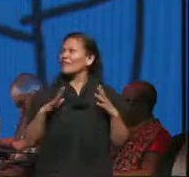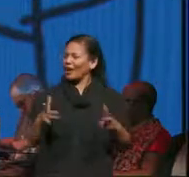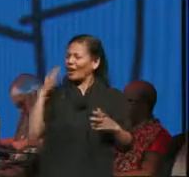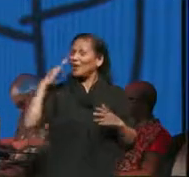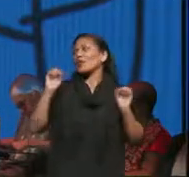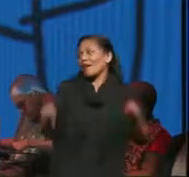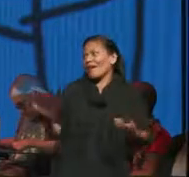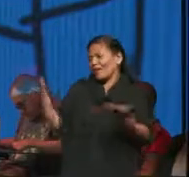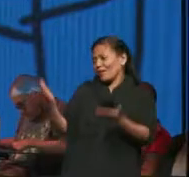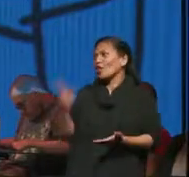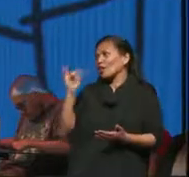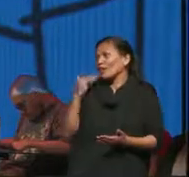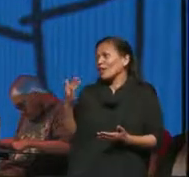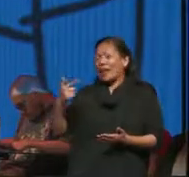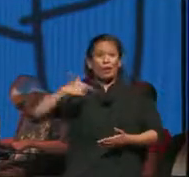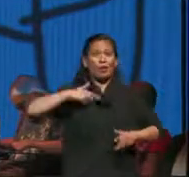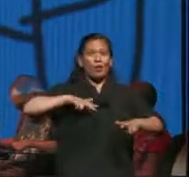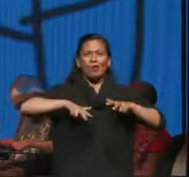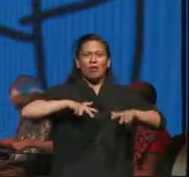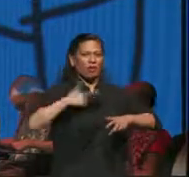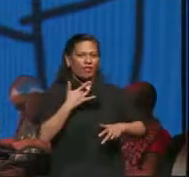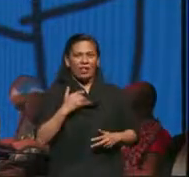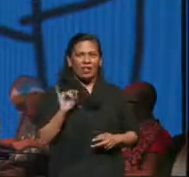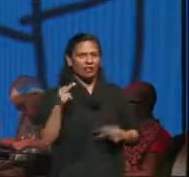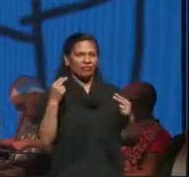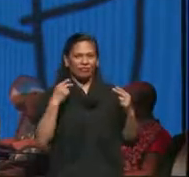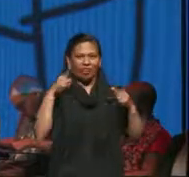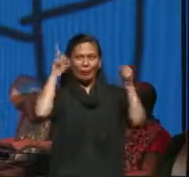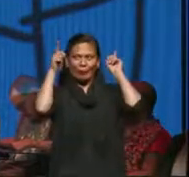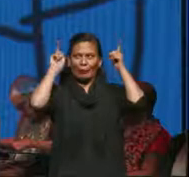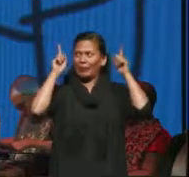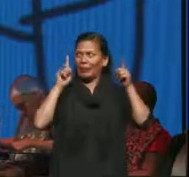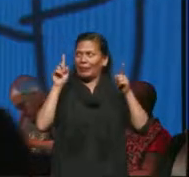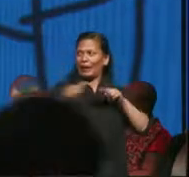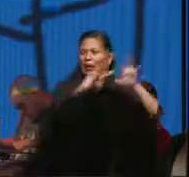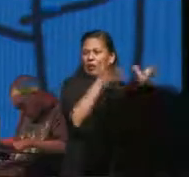me I walk around feeling like I'm some alien from another world I'm not normal